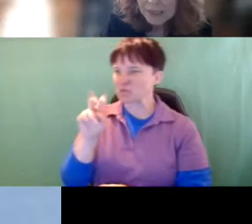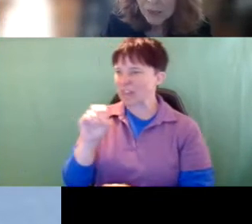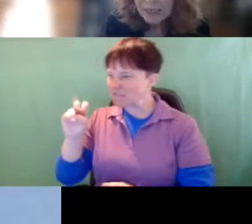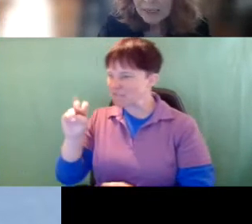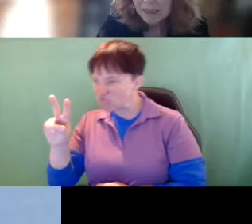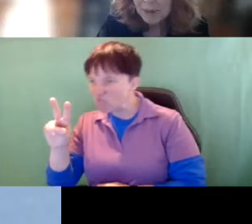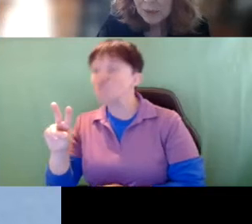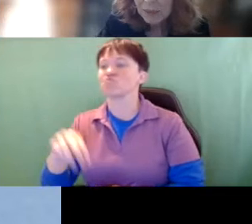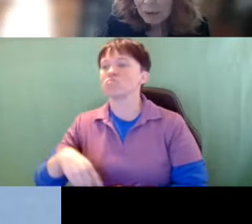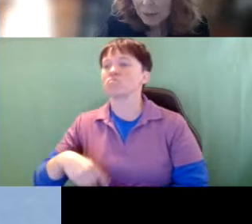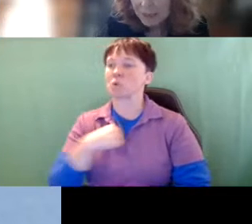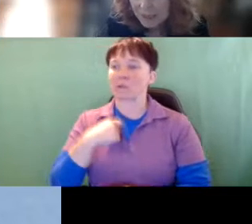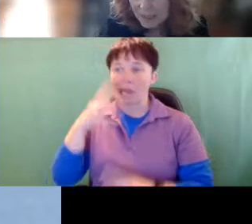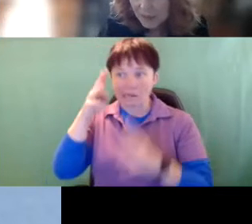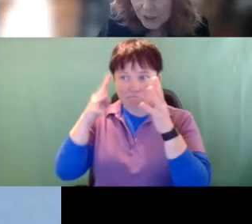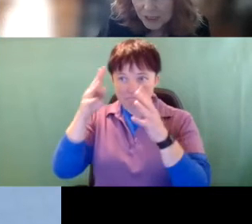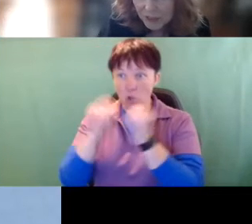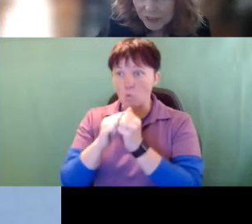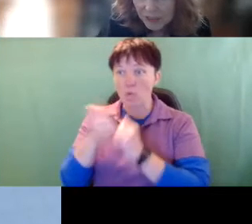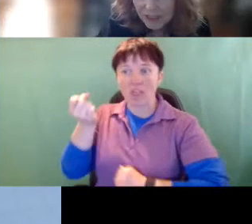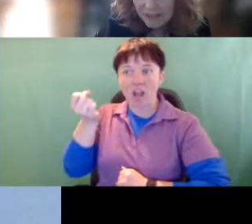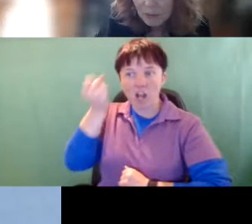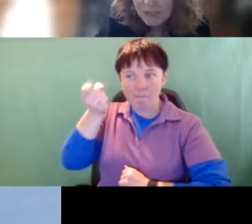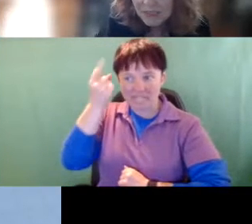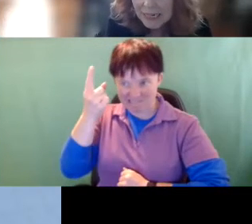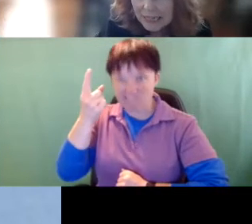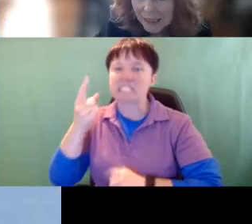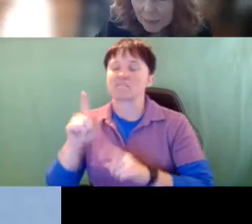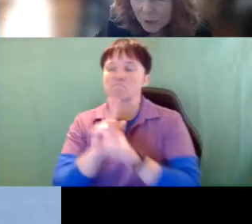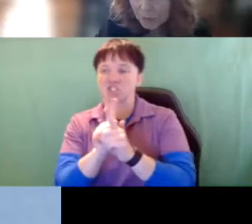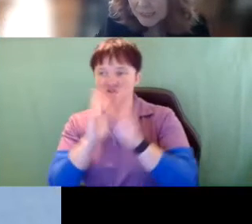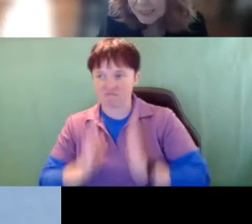So we had to come up with competencies for interveners and that was done and approved